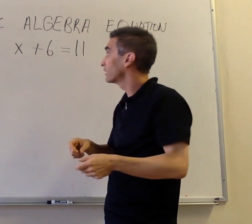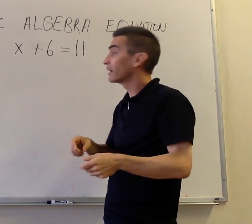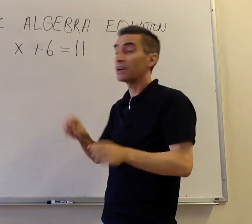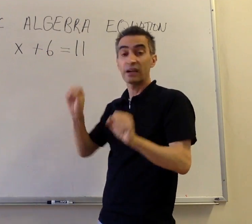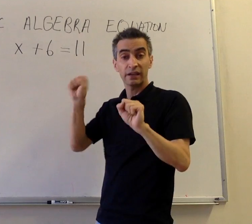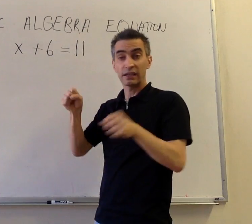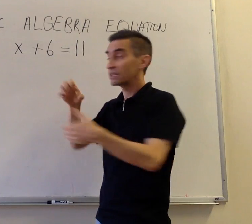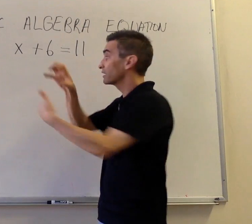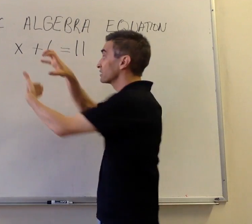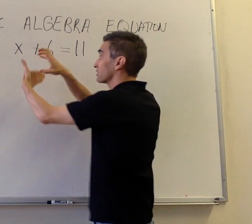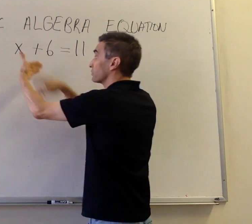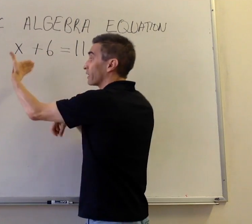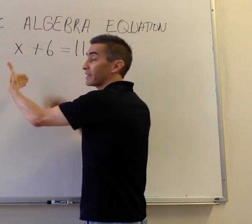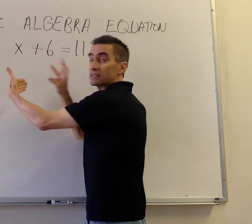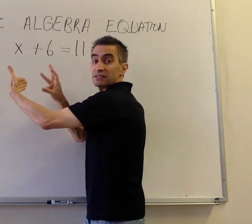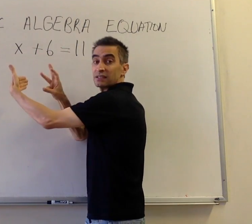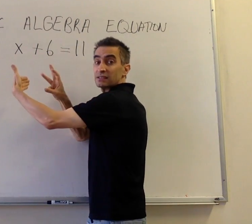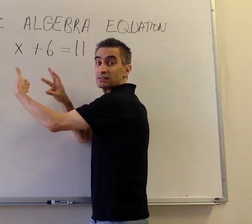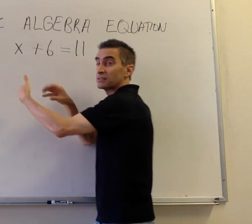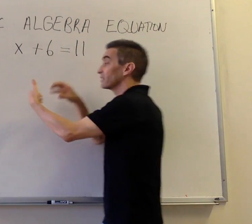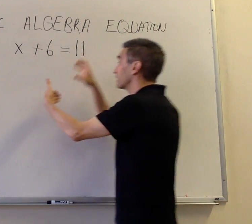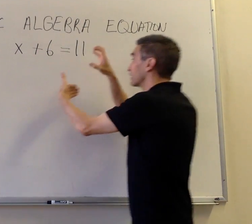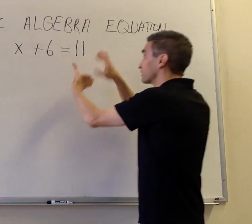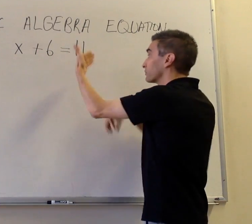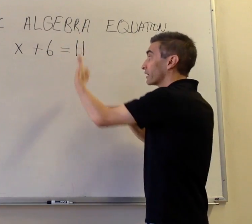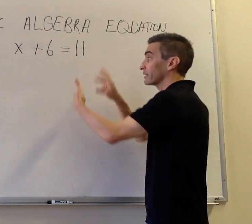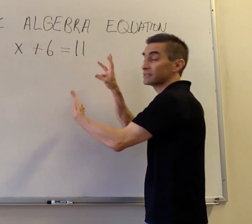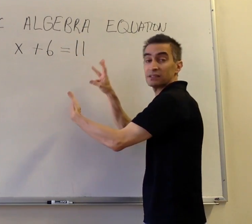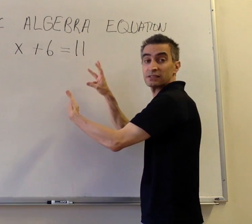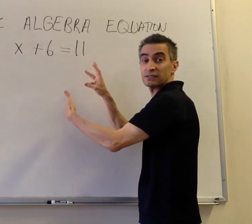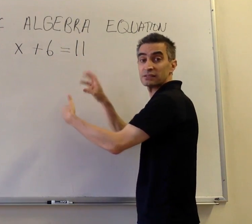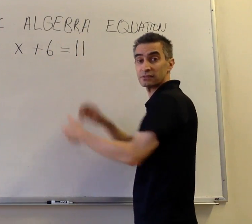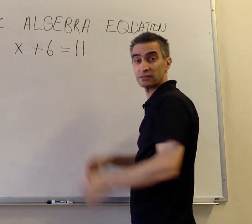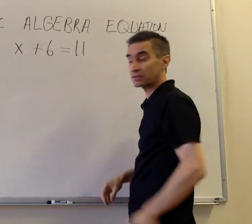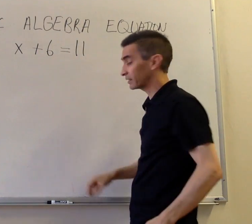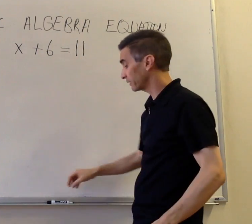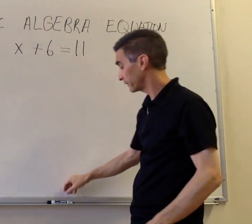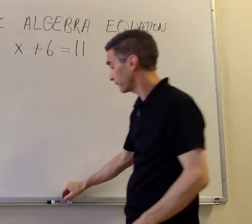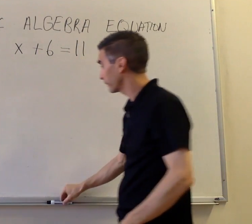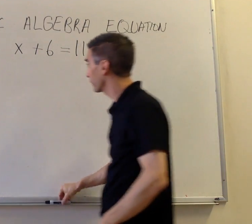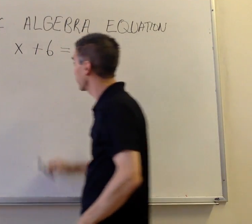subtract 6 on the left and subtract 6 from the right. We subtract 6 from the left and